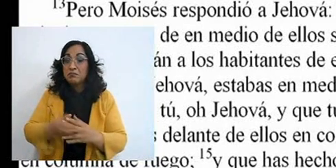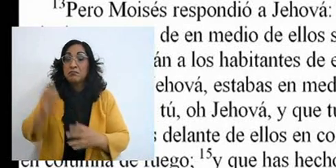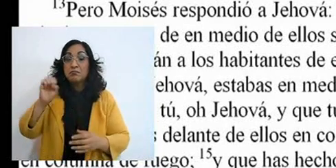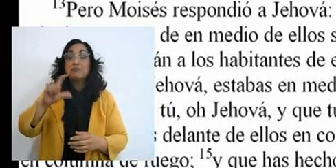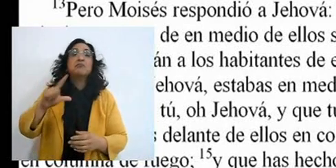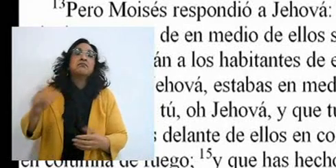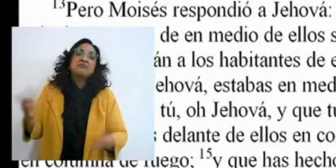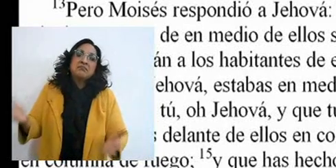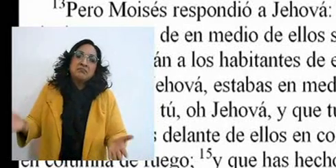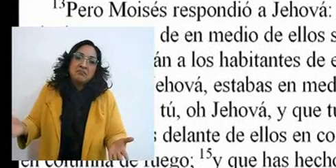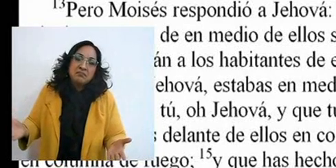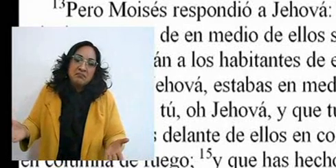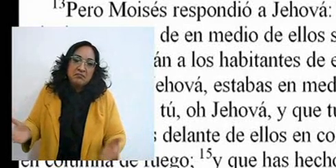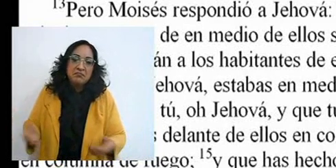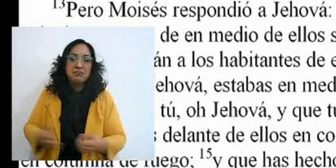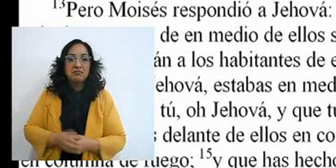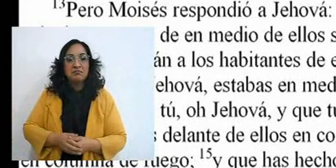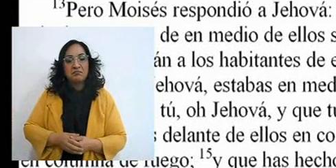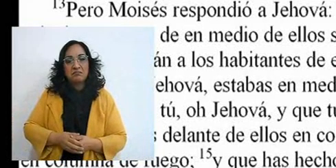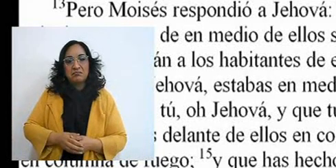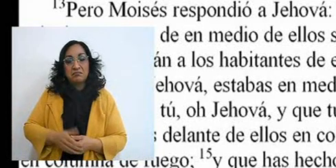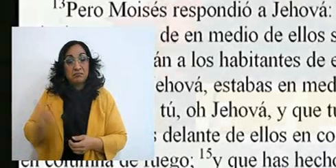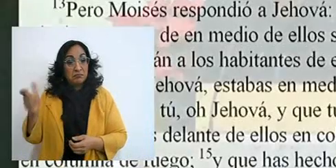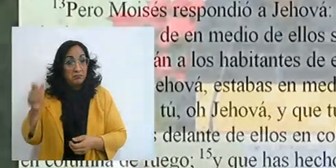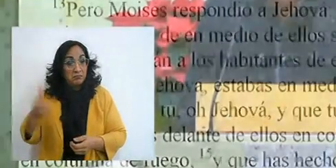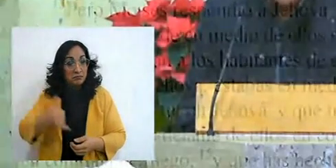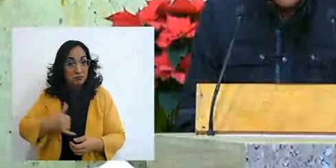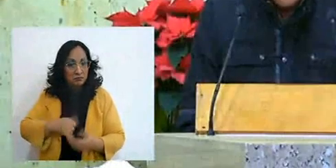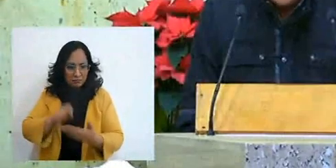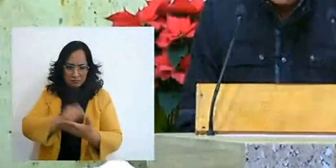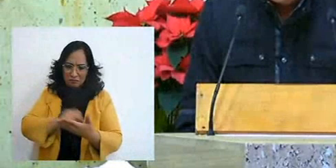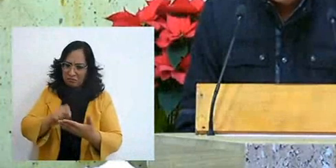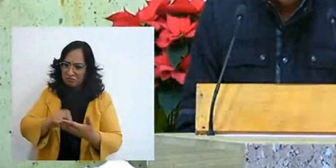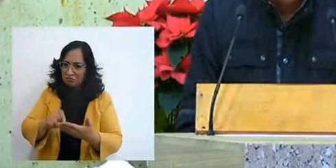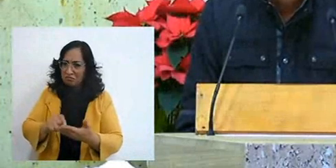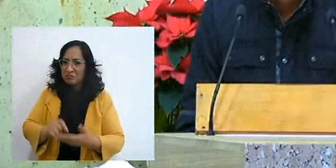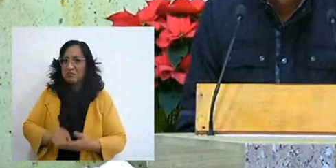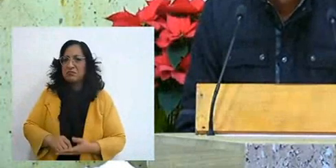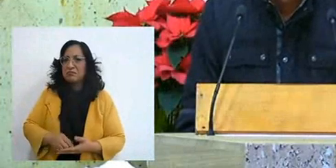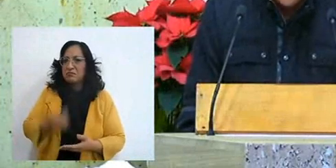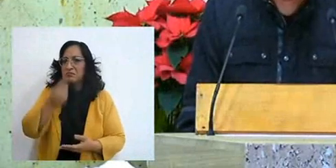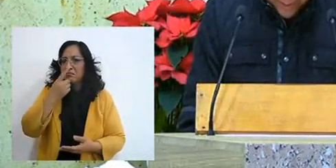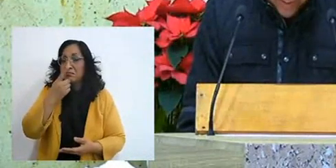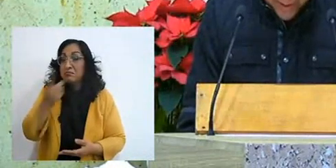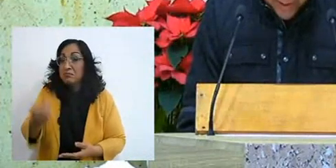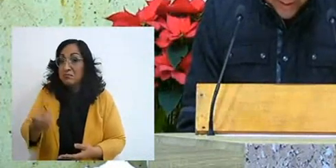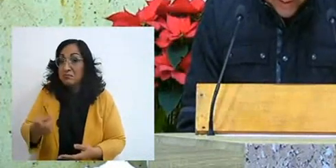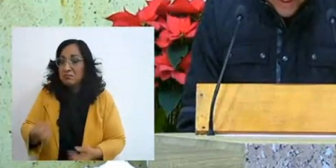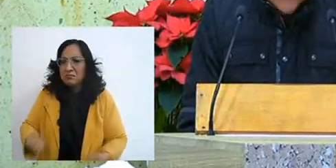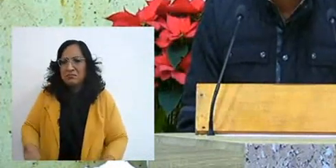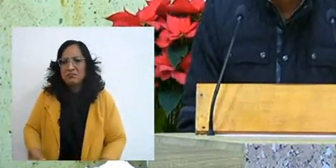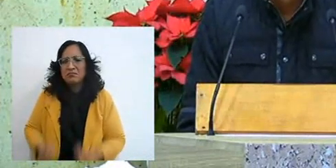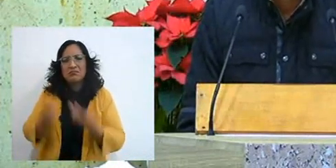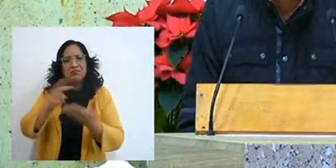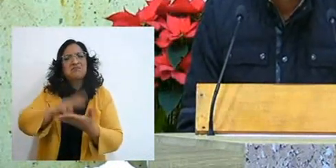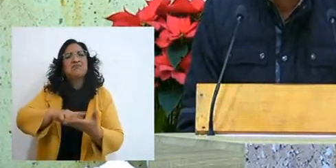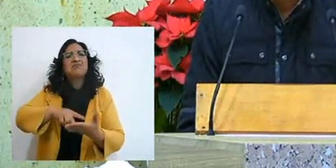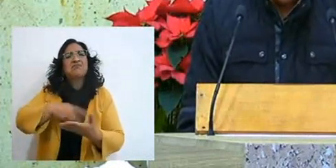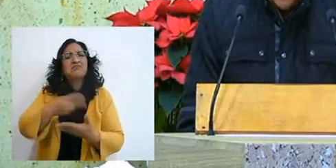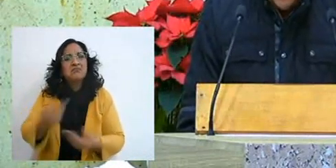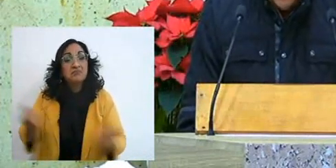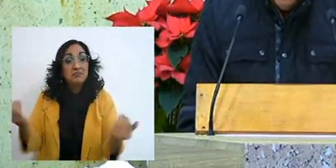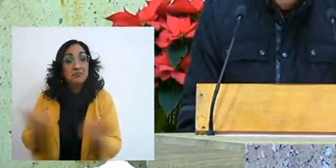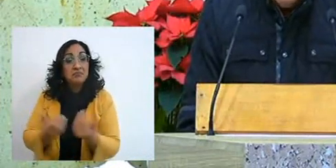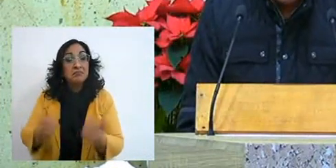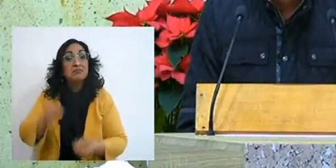son, really when I read this passage, oh Lord how many times we irritate you,